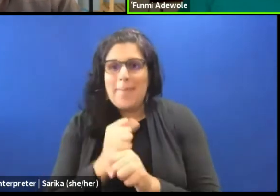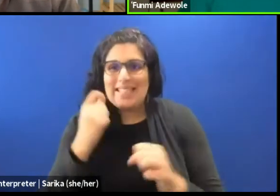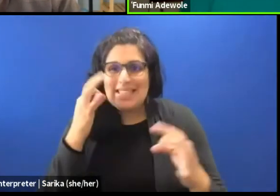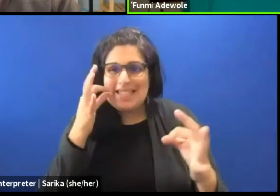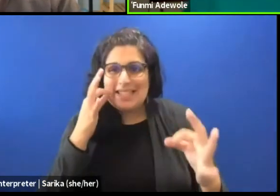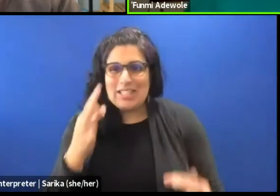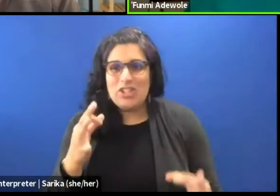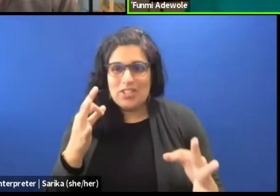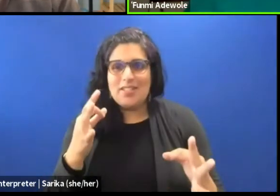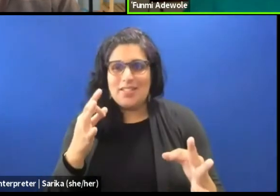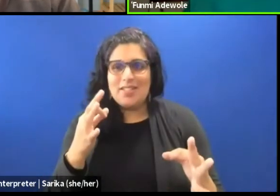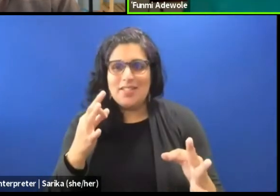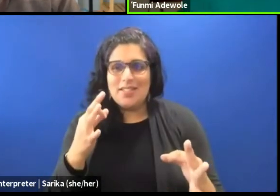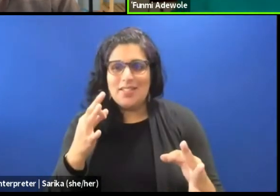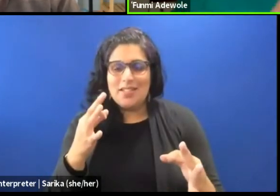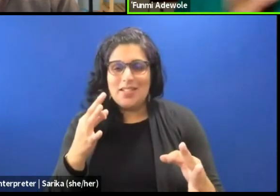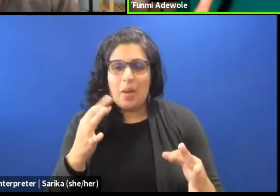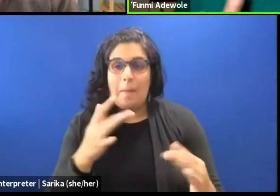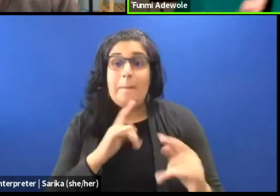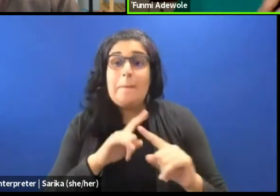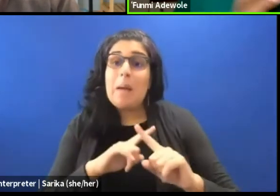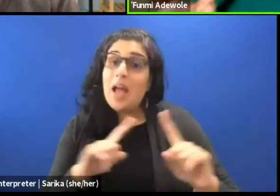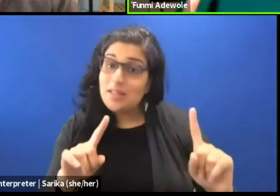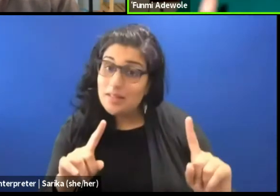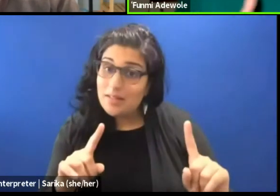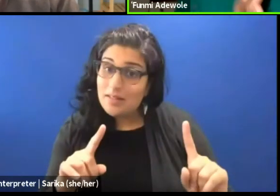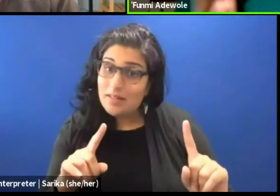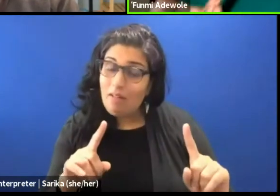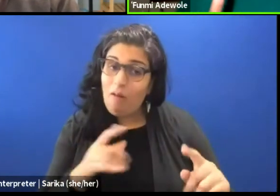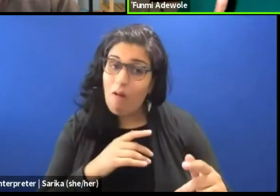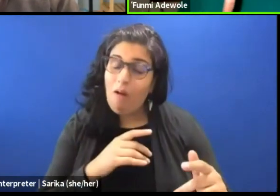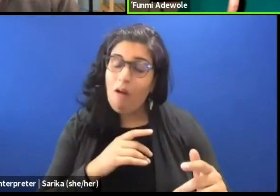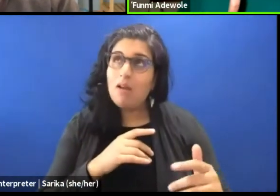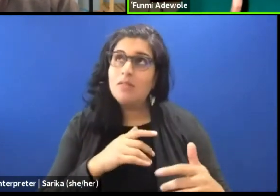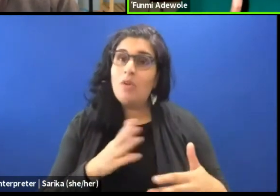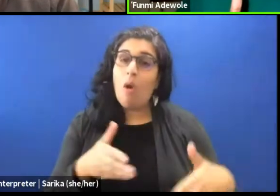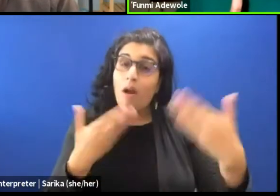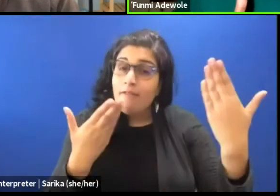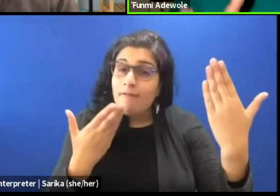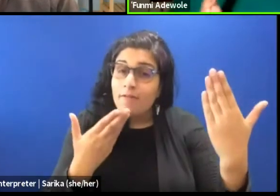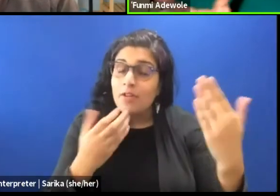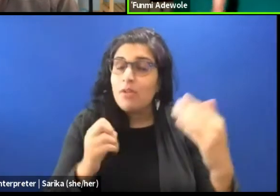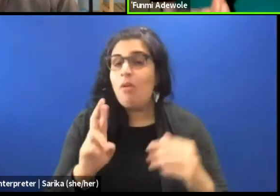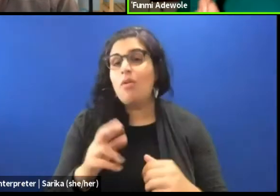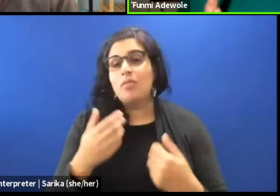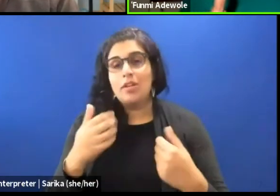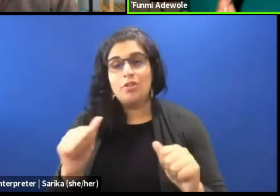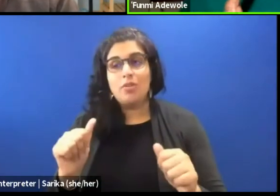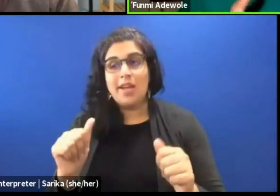usually, but they offer or they try and get the artistic director